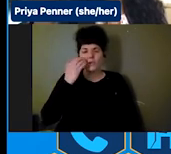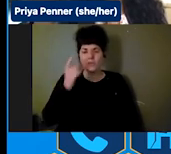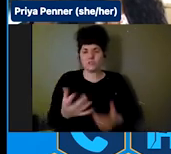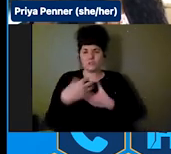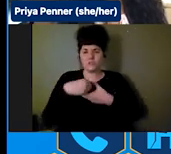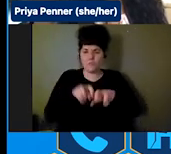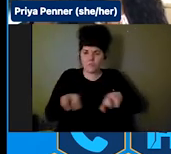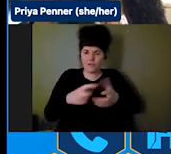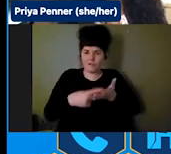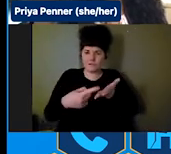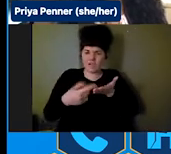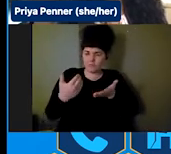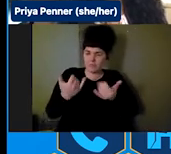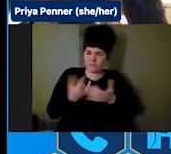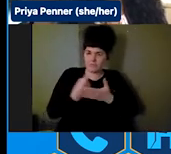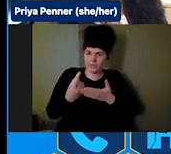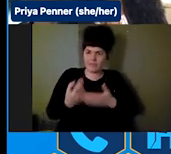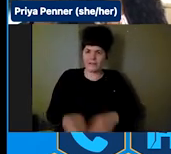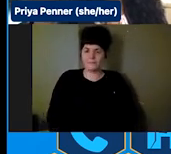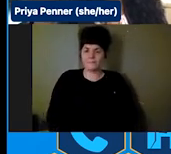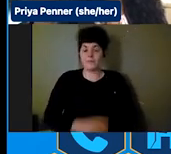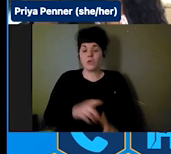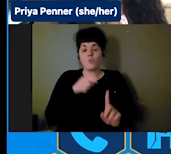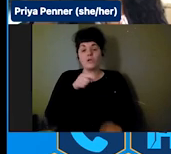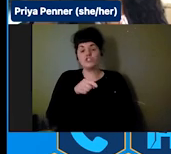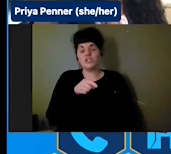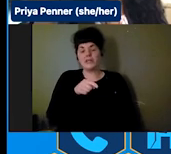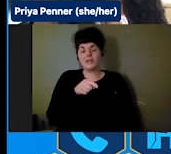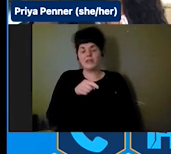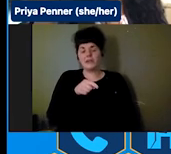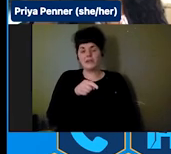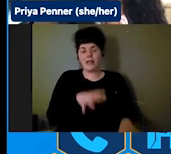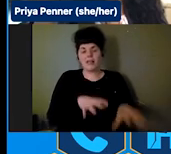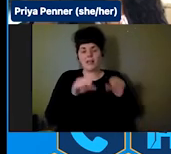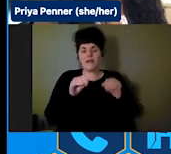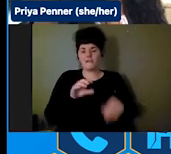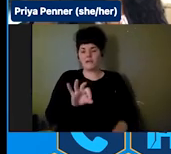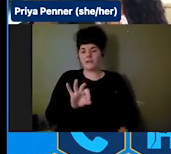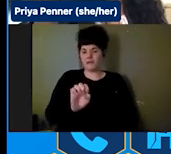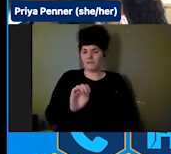this week and when she left FEMA as its director of office